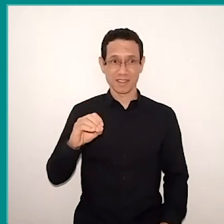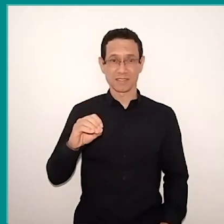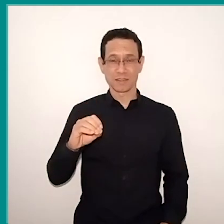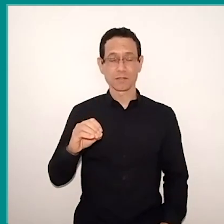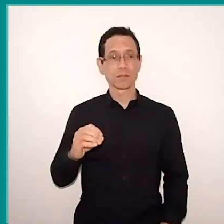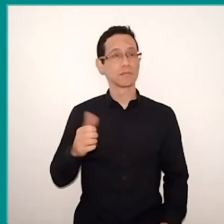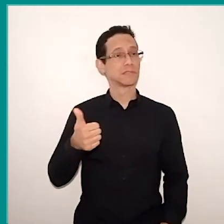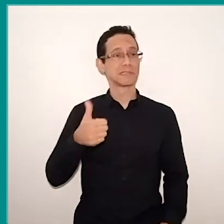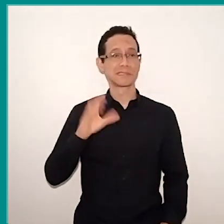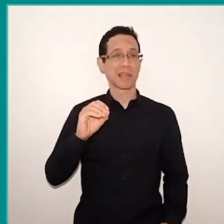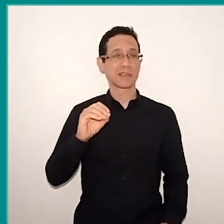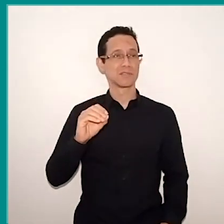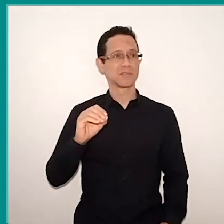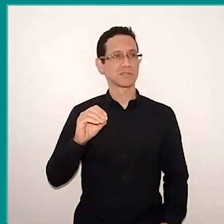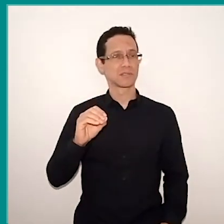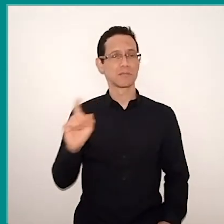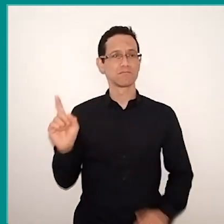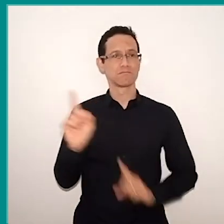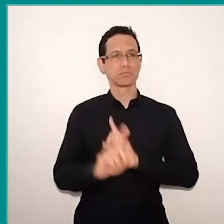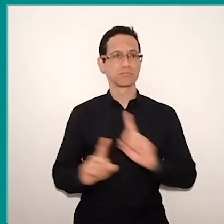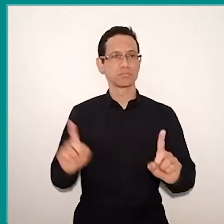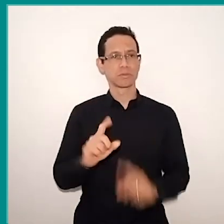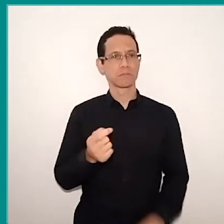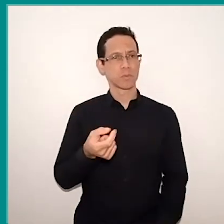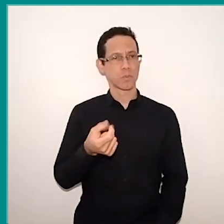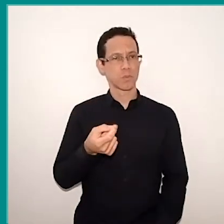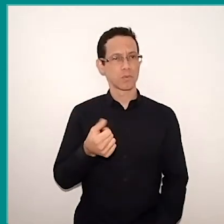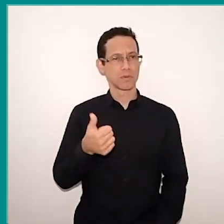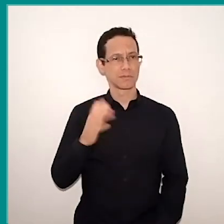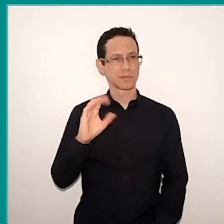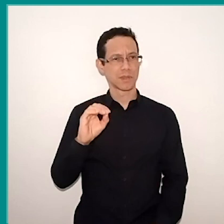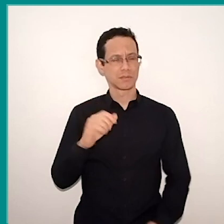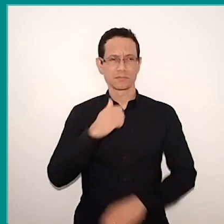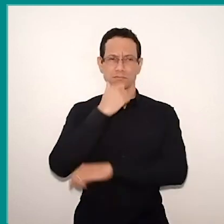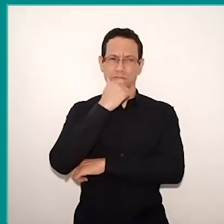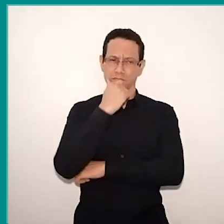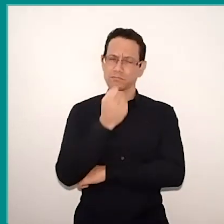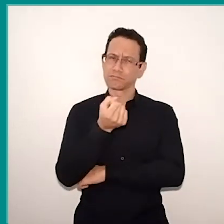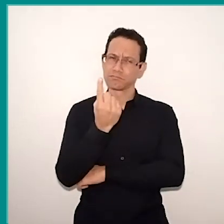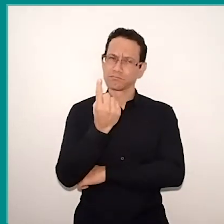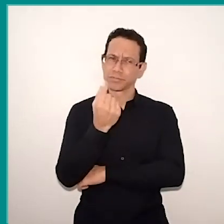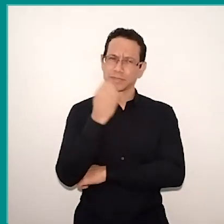and that bothered me. Then, from there, I started to think in diversified strategies for reading practice.